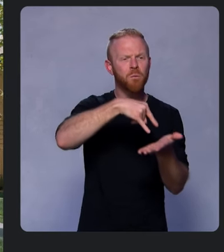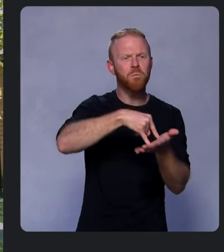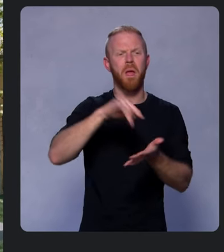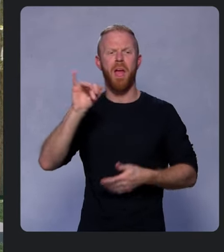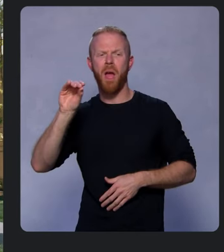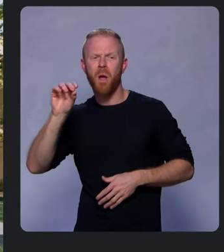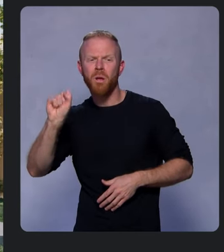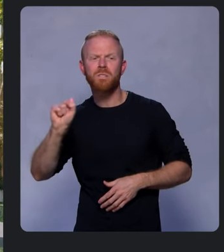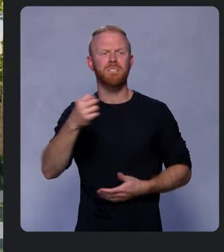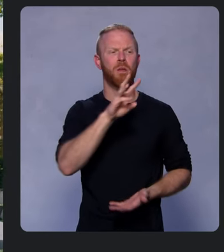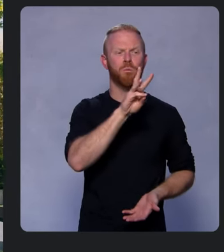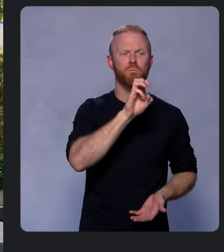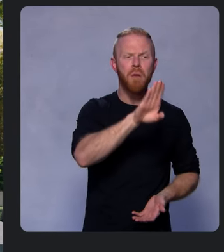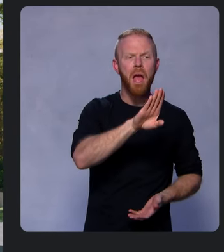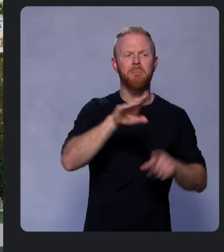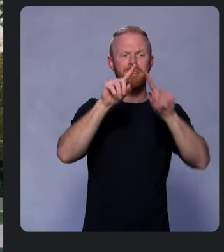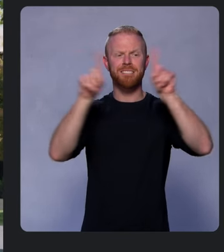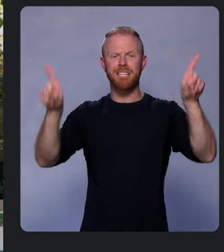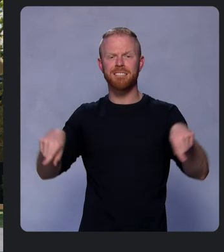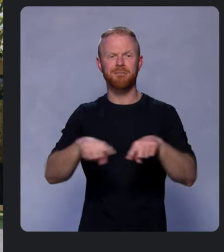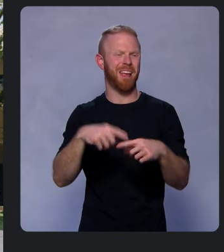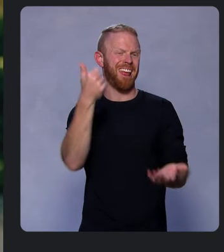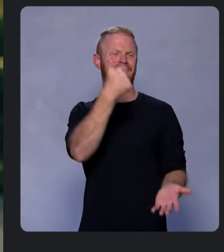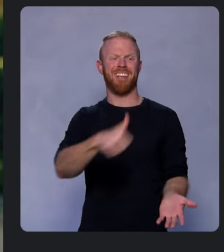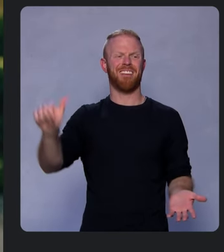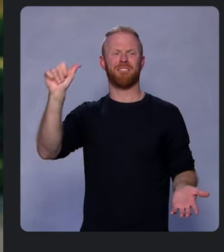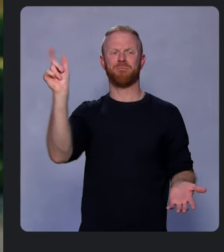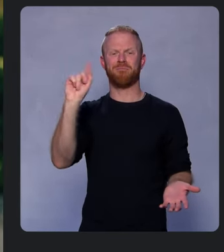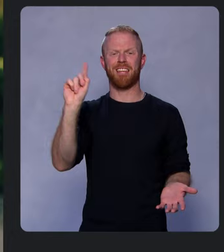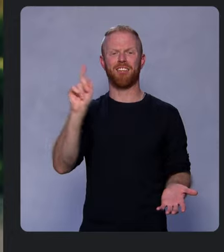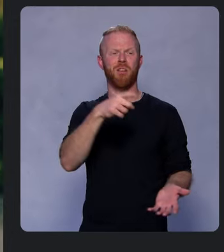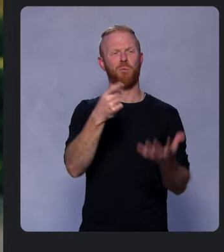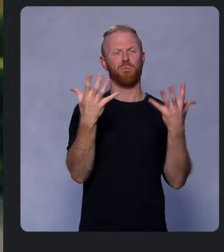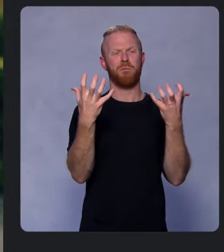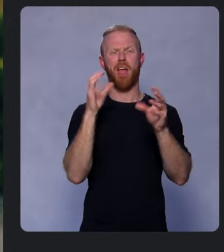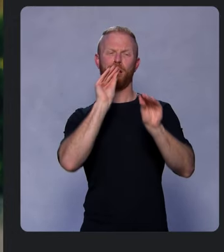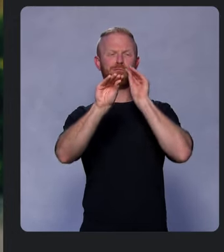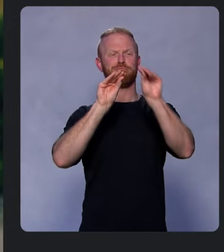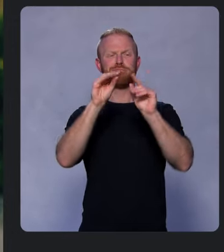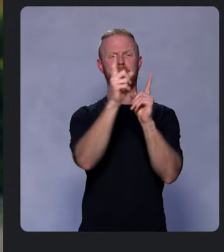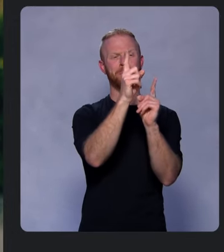iOS, web, desktop or anywhere that you might want to paint pixels on the screen.